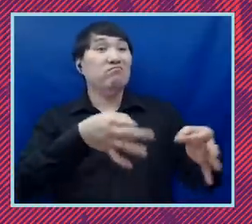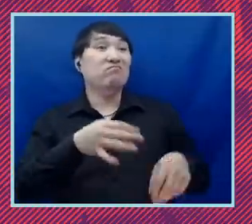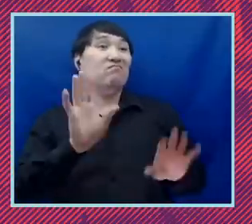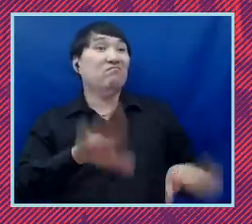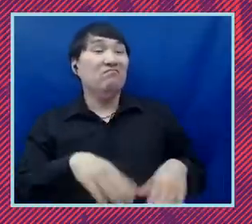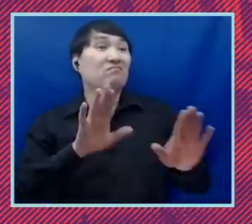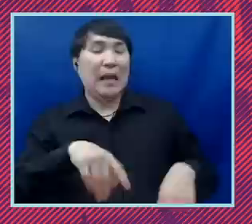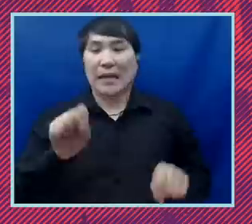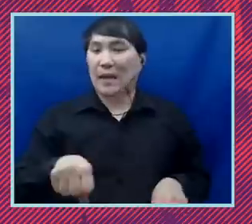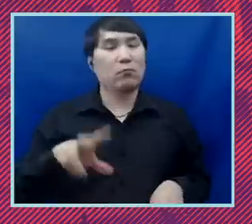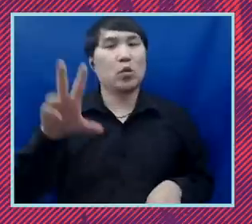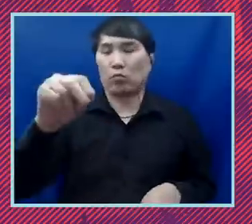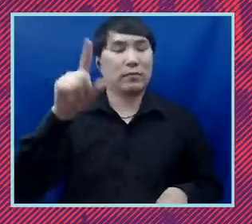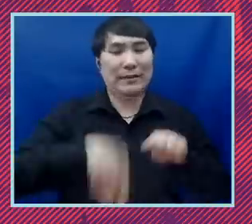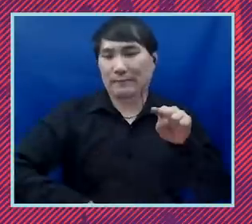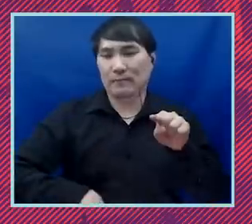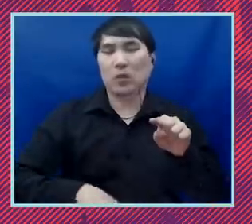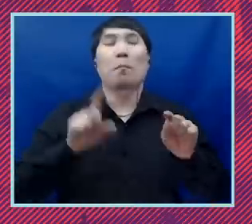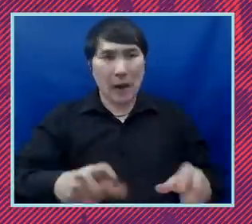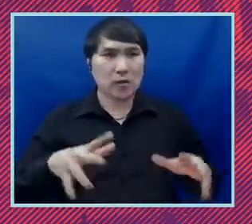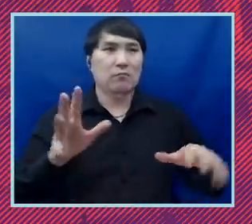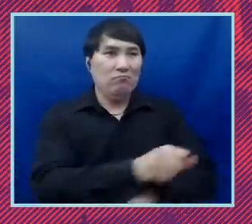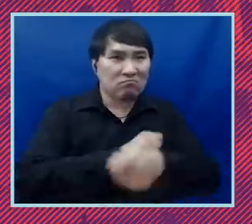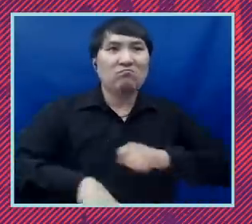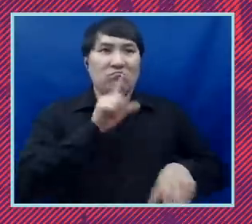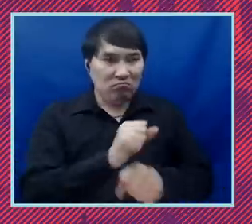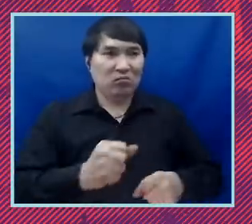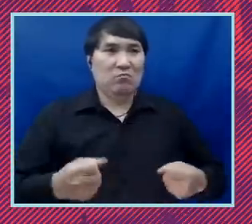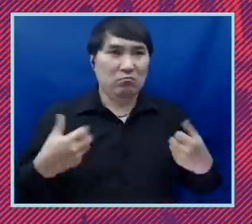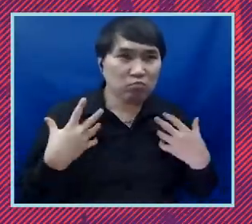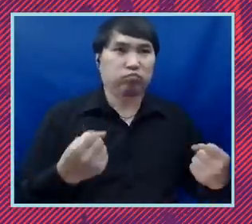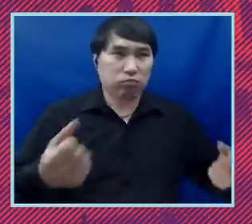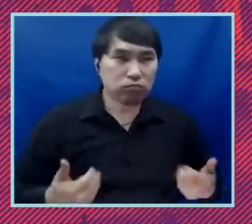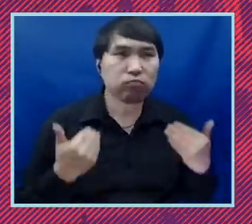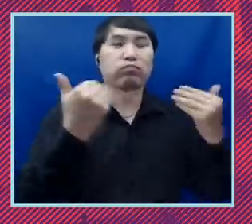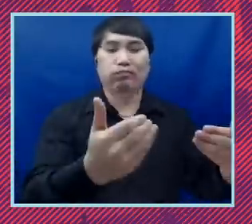forward. And I think the systemic equality agenda is really a powerful move forward.